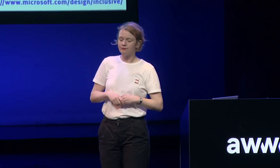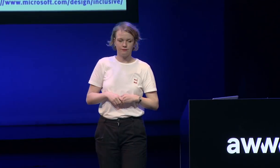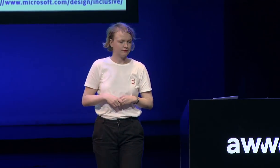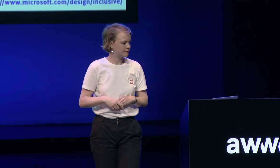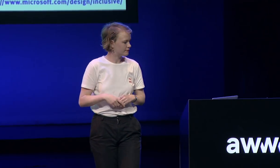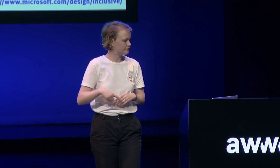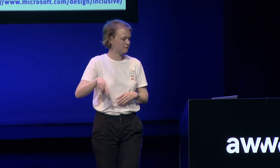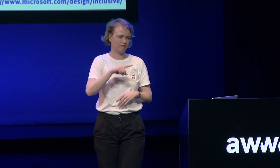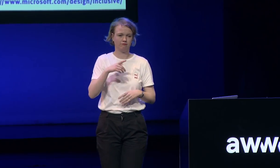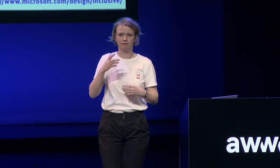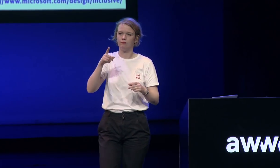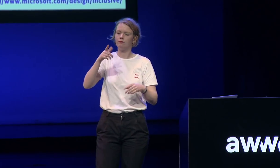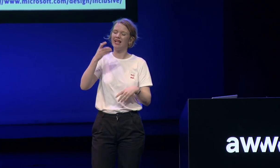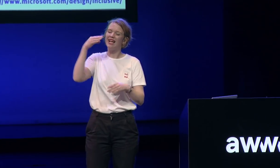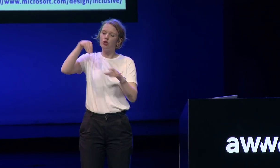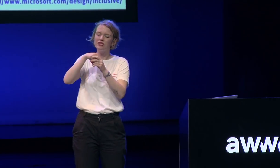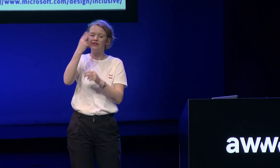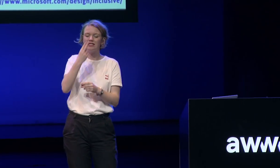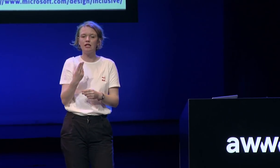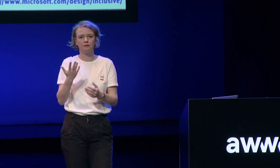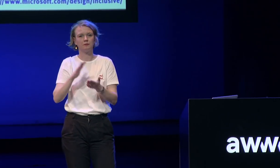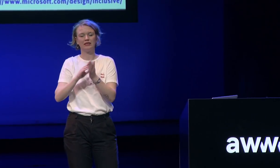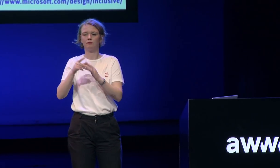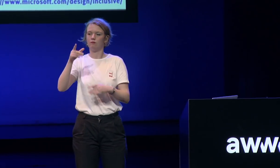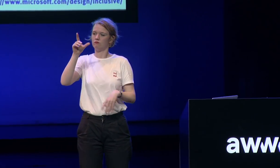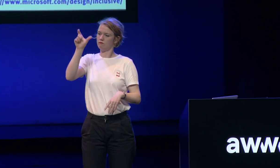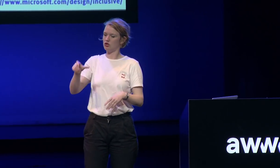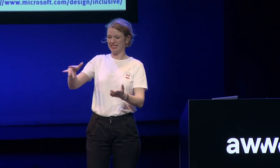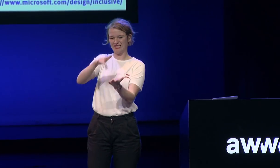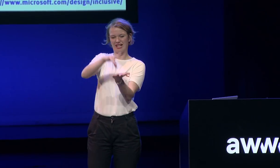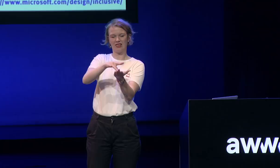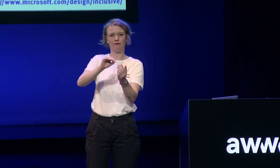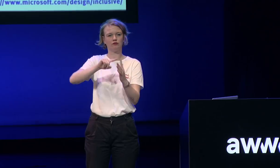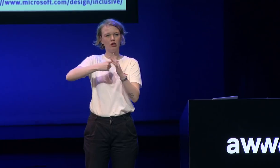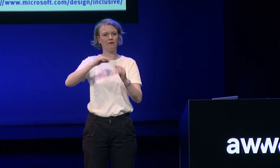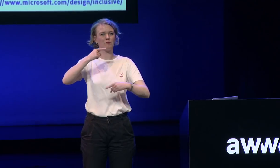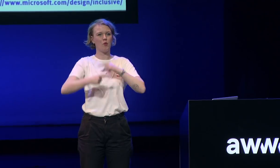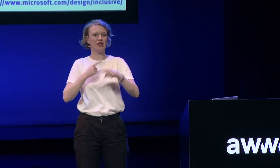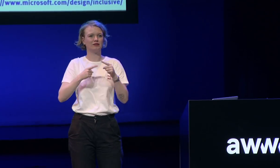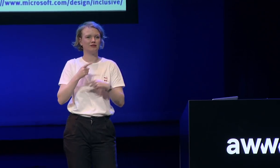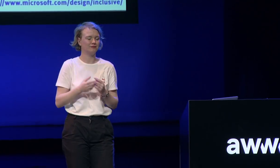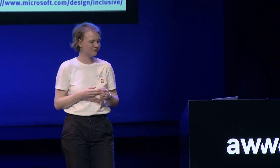learn from diversity inclusive design means that people are the center of the